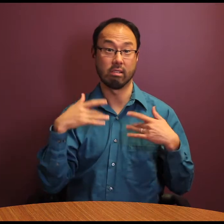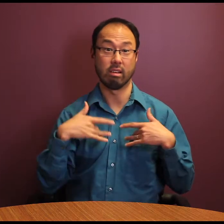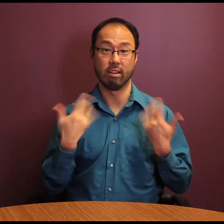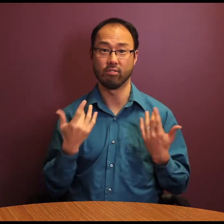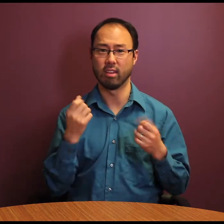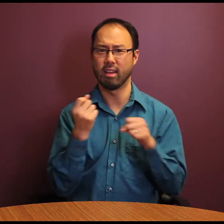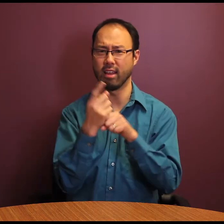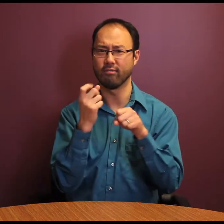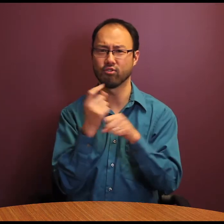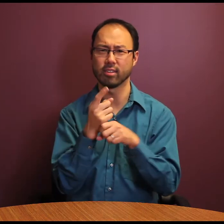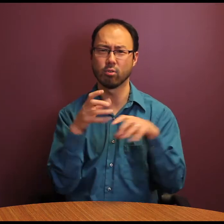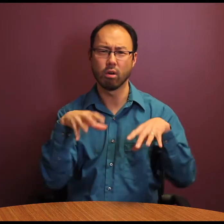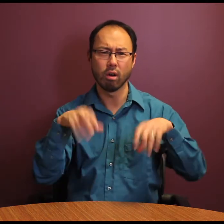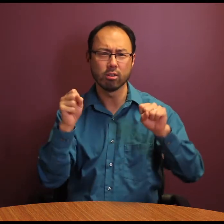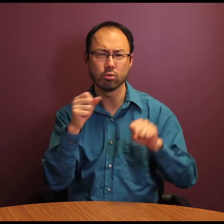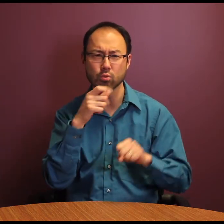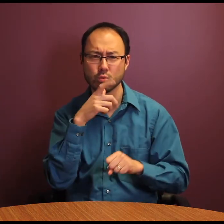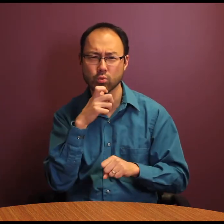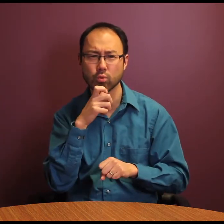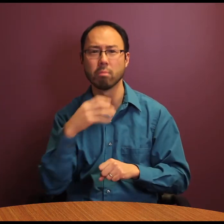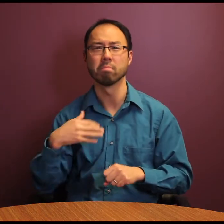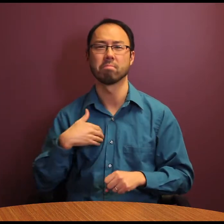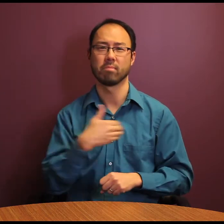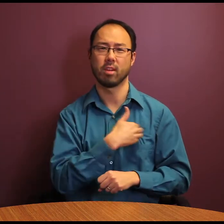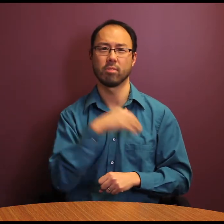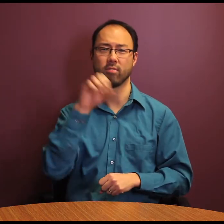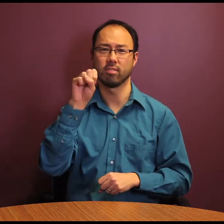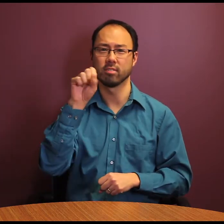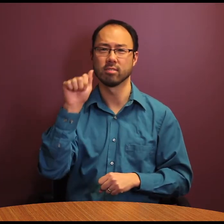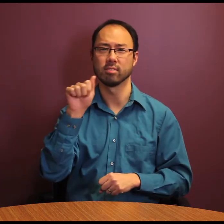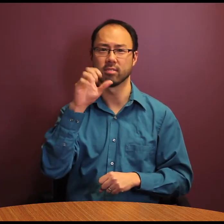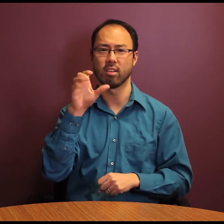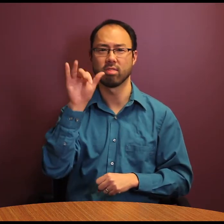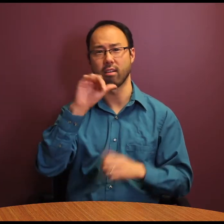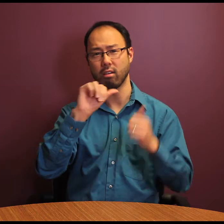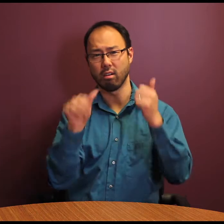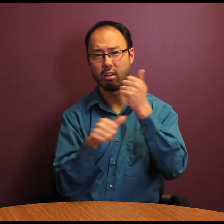This annual event is hosted by the members of the Statewide Advisory Council for the Massachusetts Commission